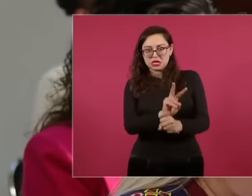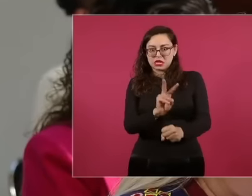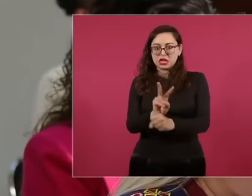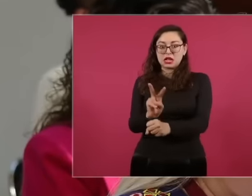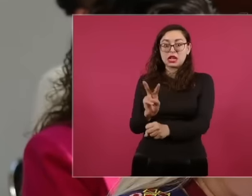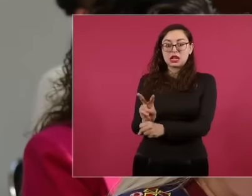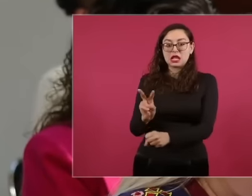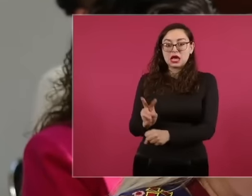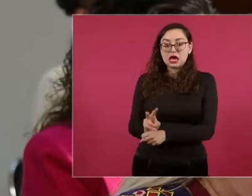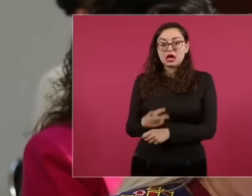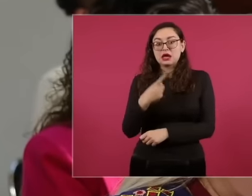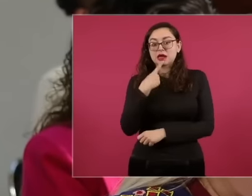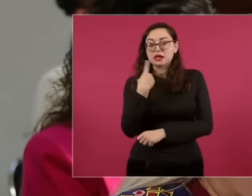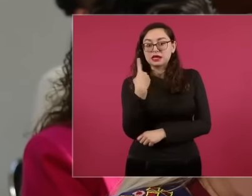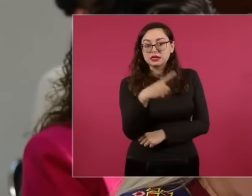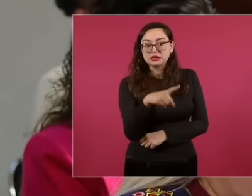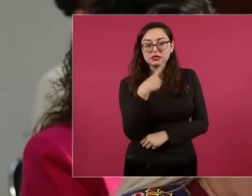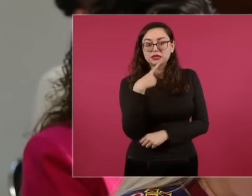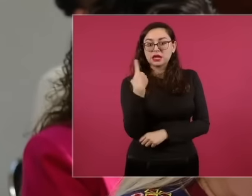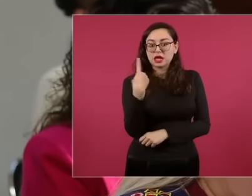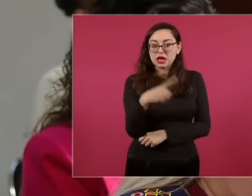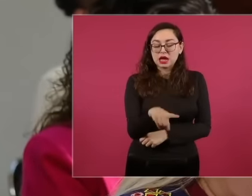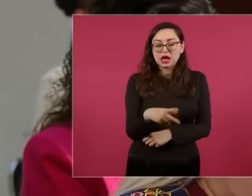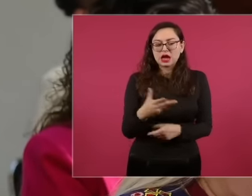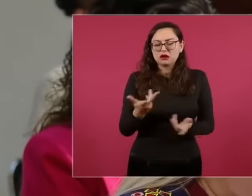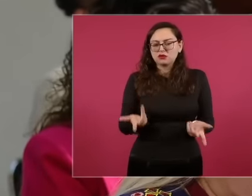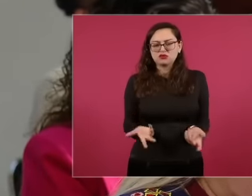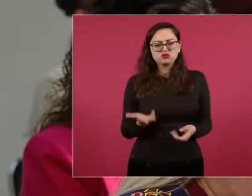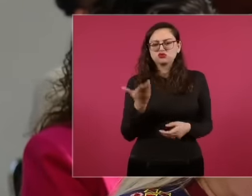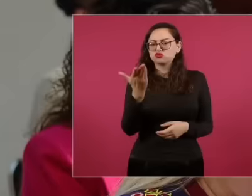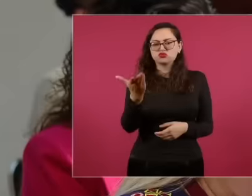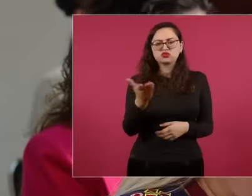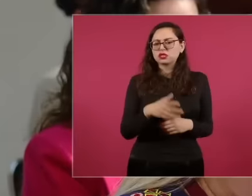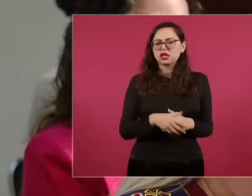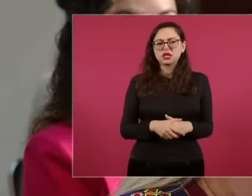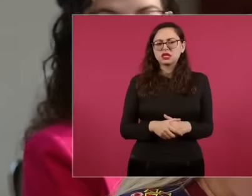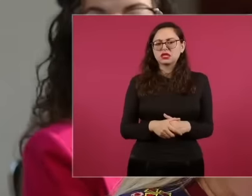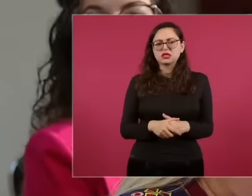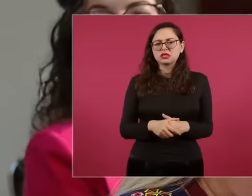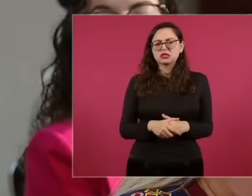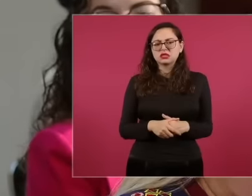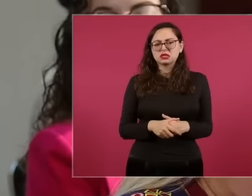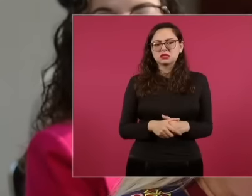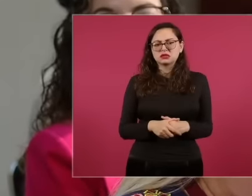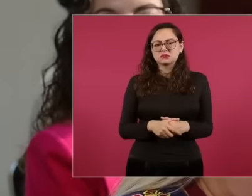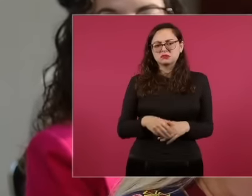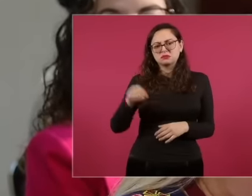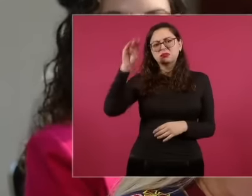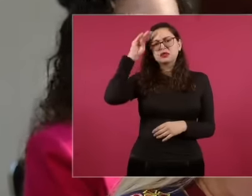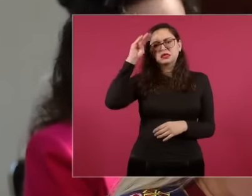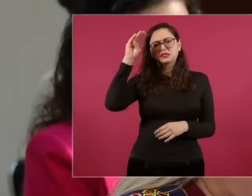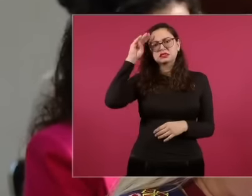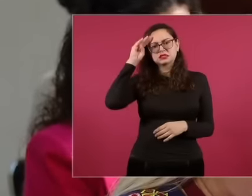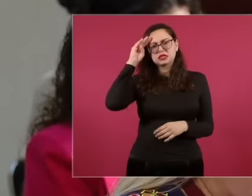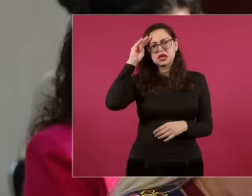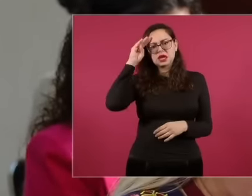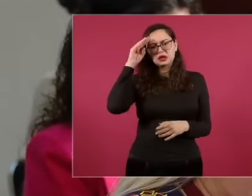they report any act of corruption to you. Why? Why can you imagine how many would not have left?